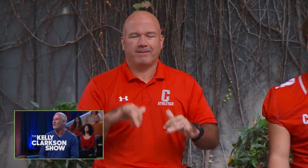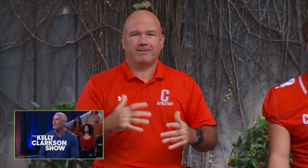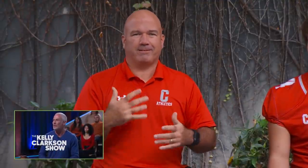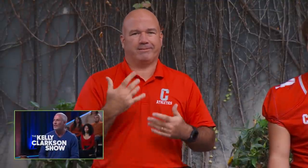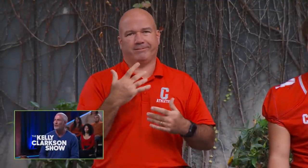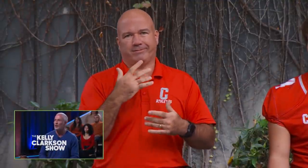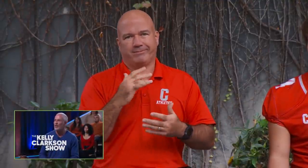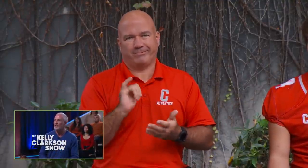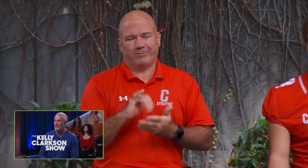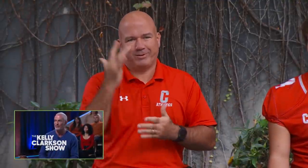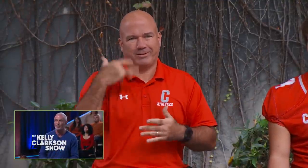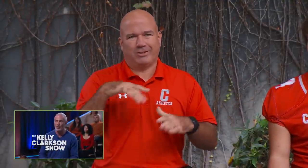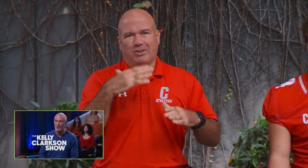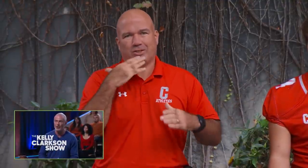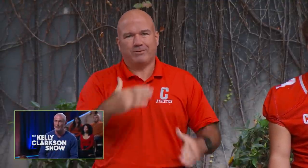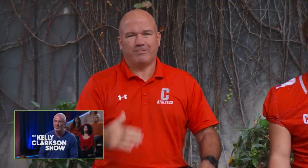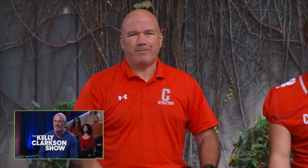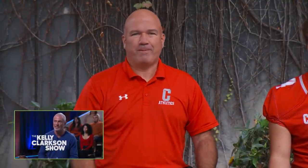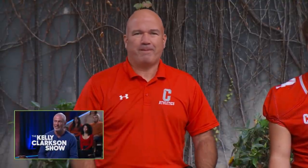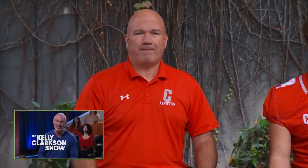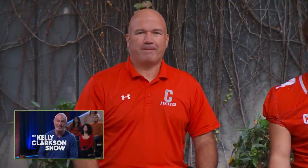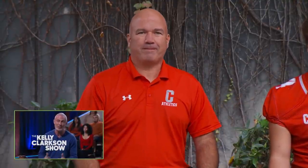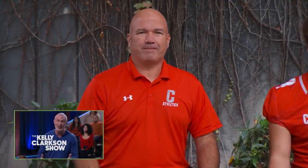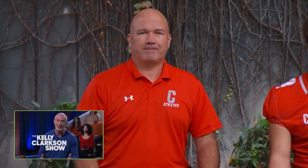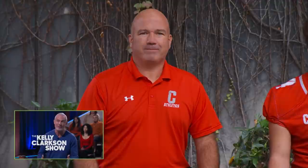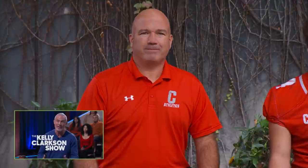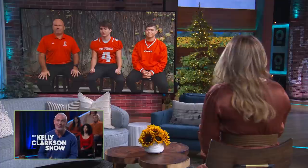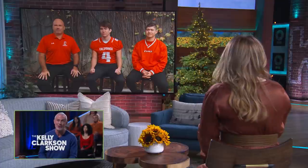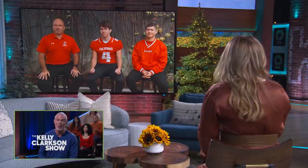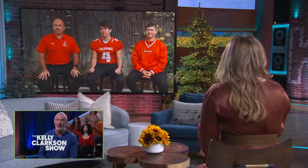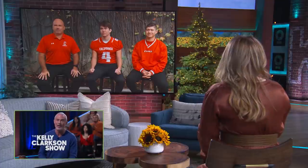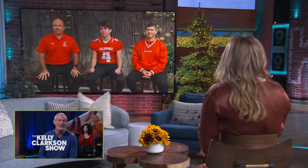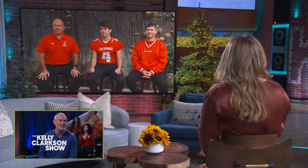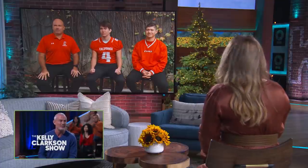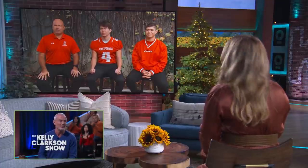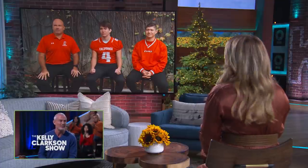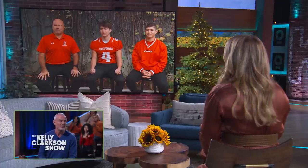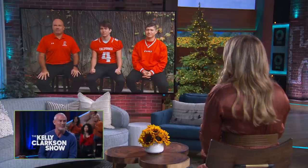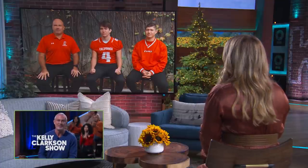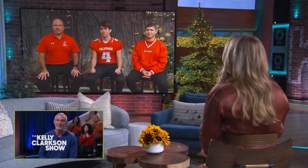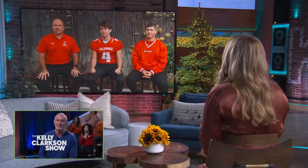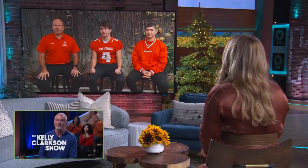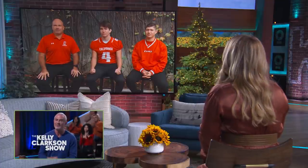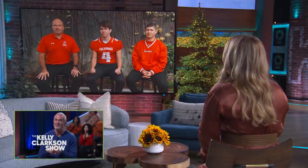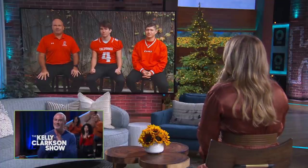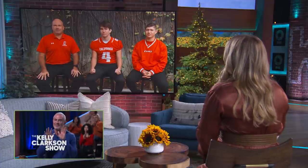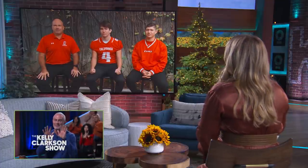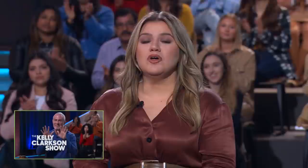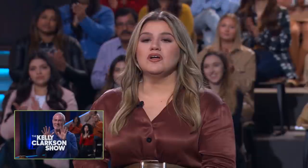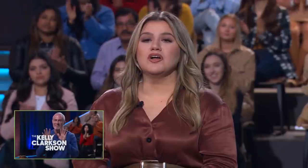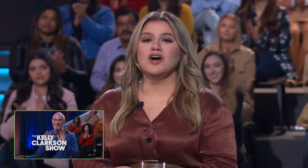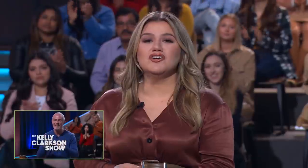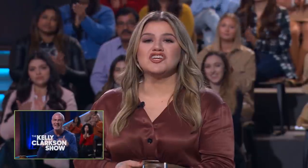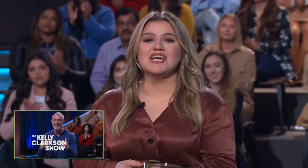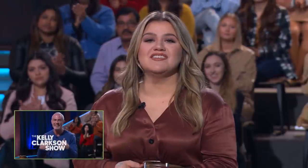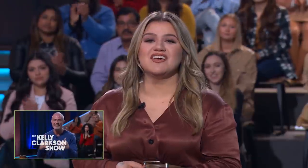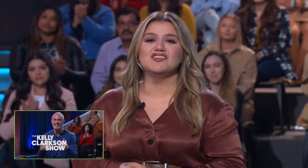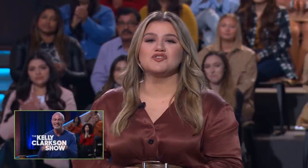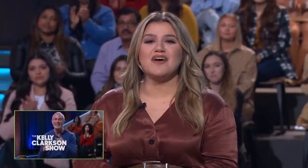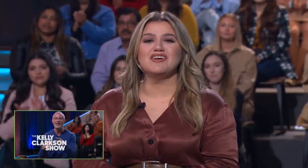it's really created a sense of brotherhood with this team. And that's why we've done so well. That's amazing. (audience clapping) Well, Coach Keith's saying